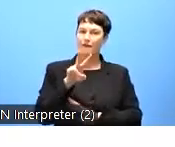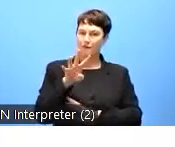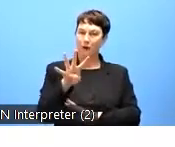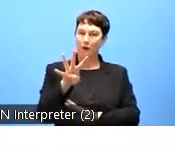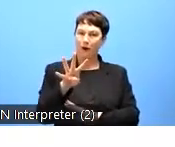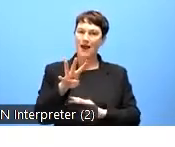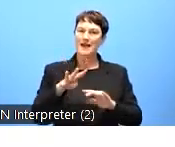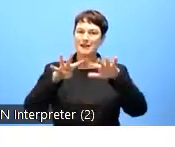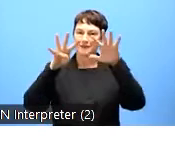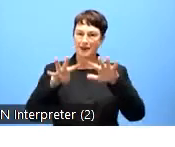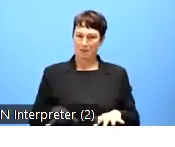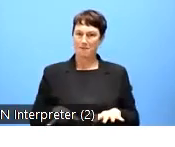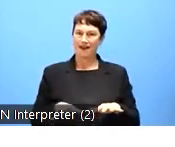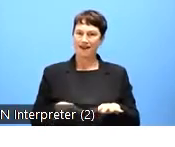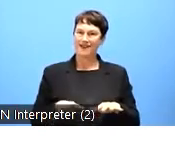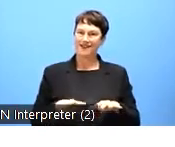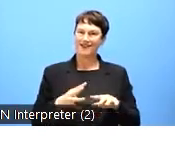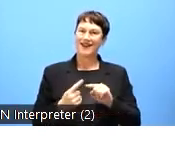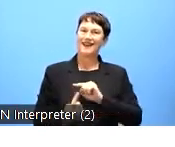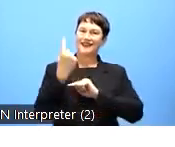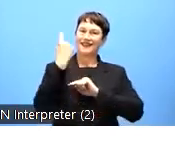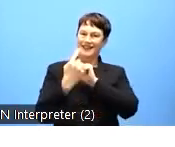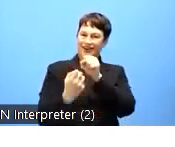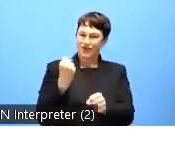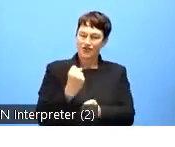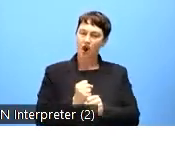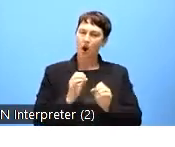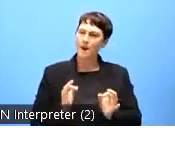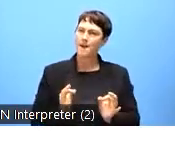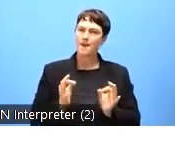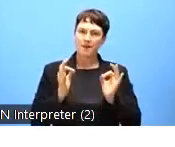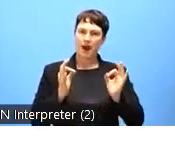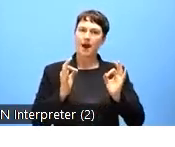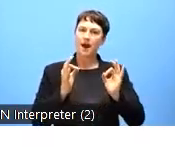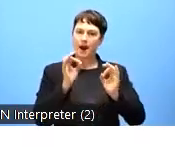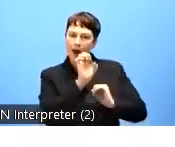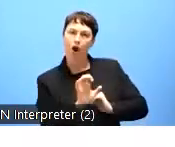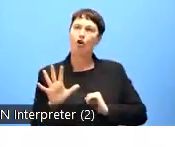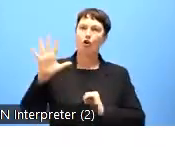of all the public sector bodies across the Union accessible to persons with disabilities,